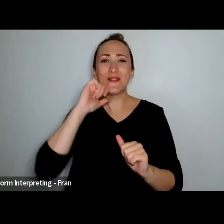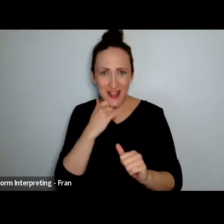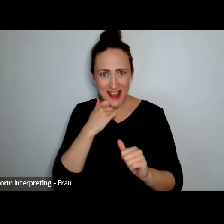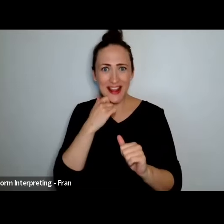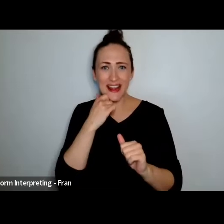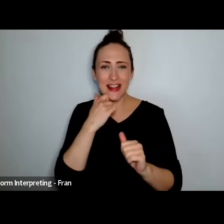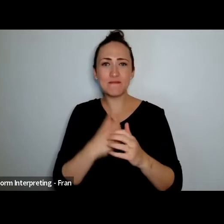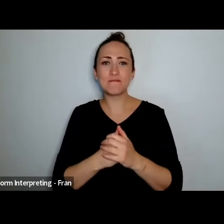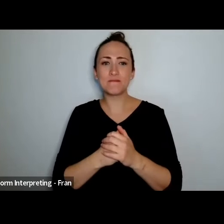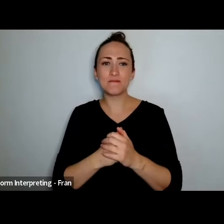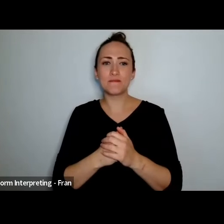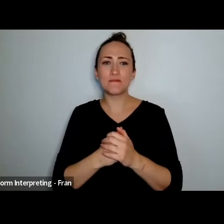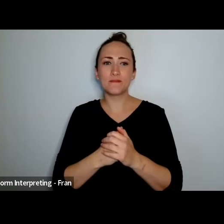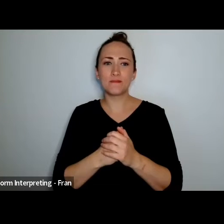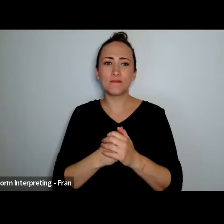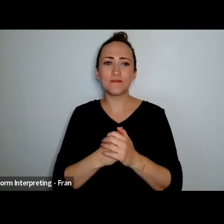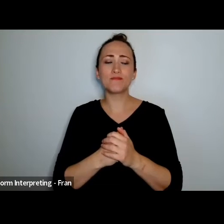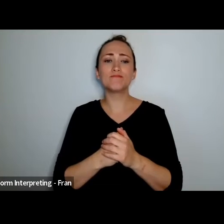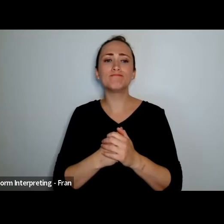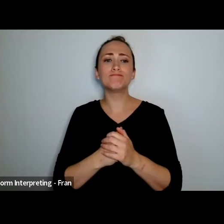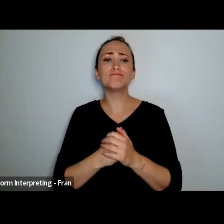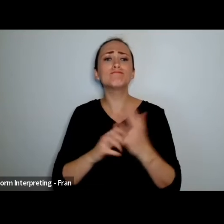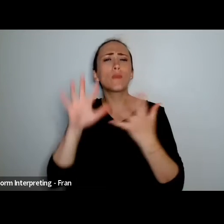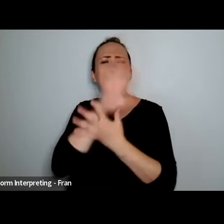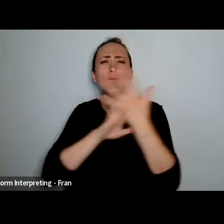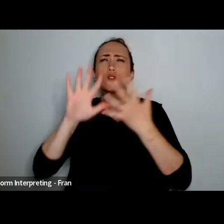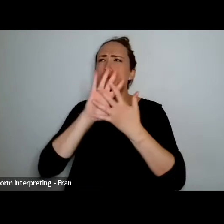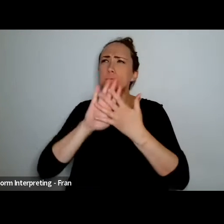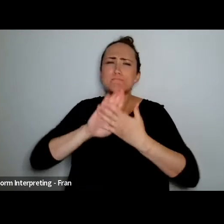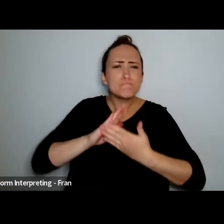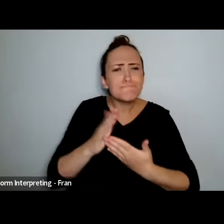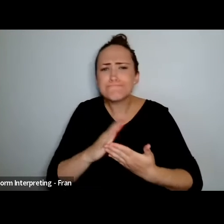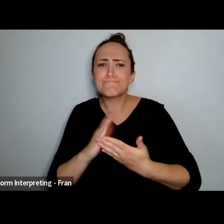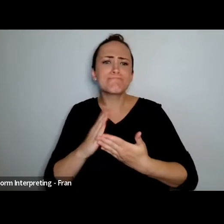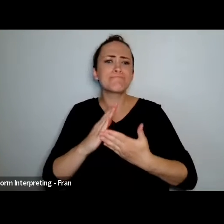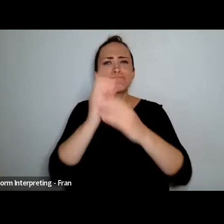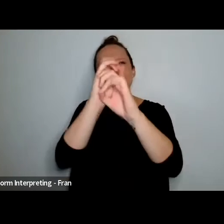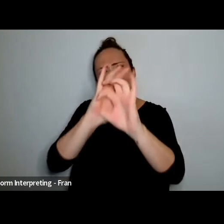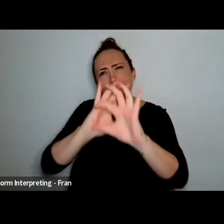Unuhia te pō, te pō whiri mārama Tomokia te ao, te ao whatu tāngata